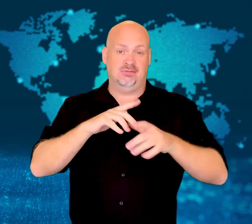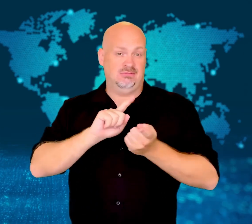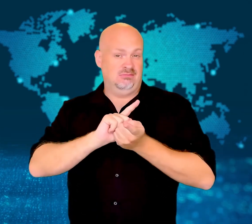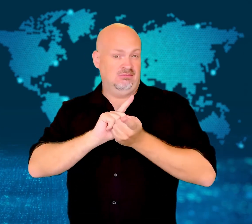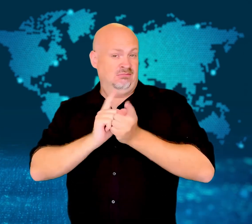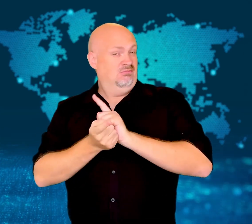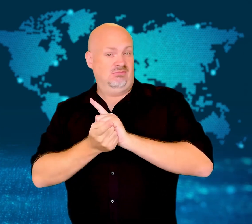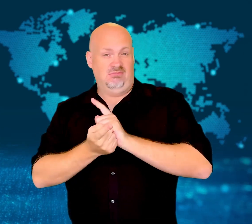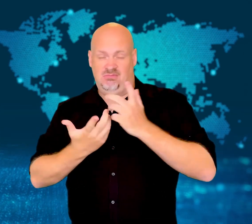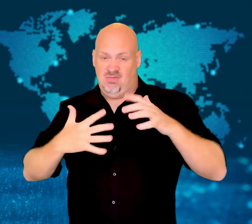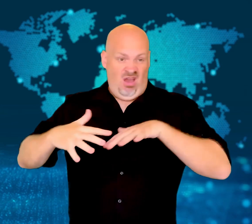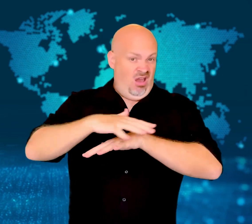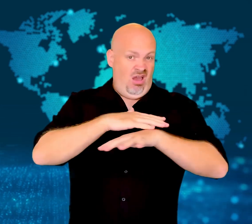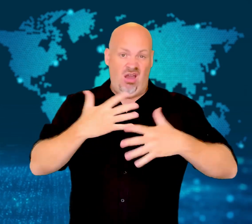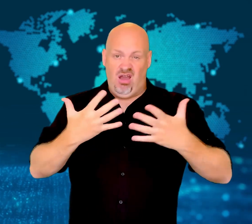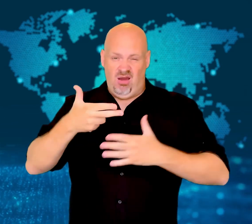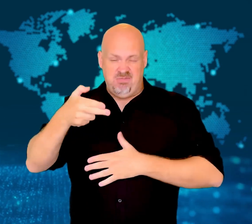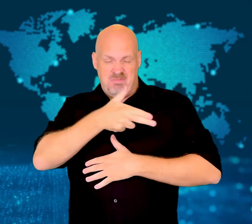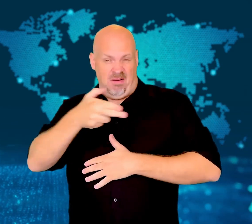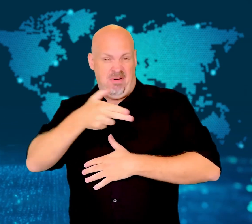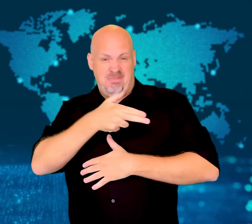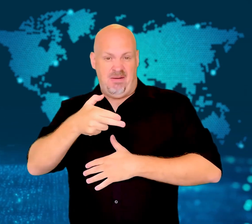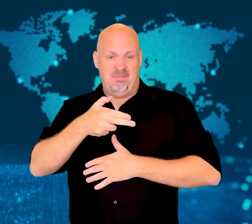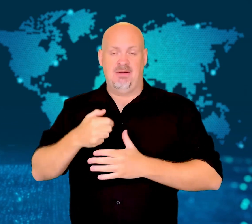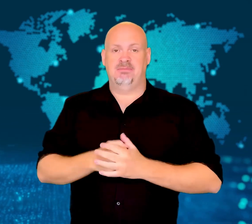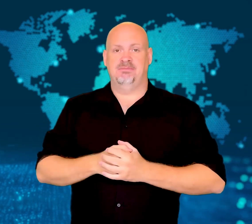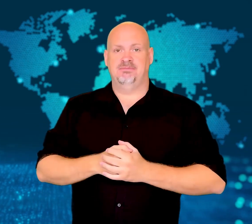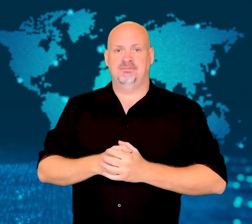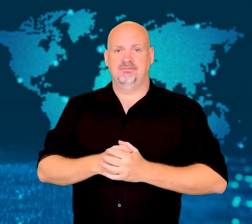celebration into a panic.